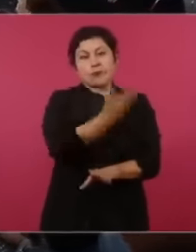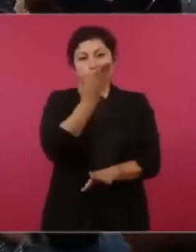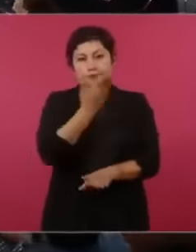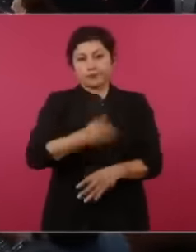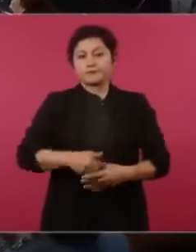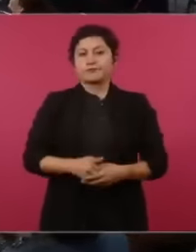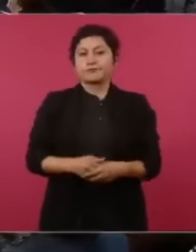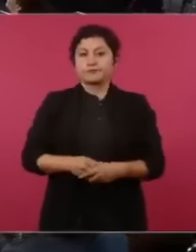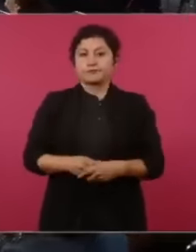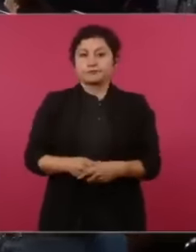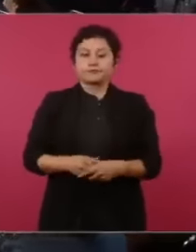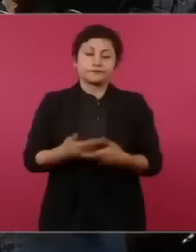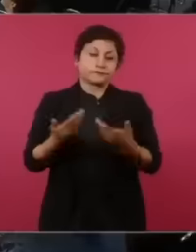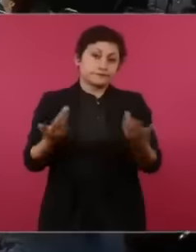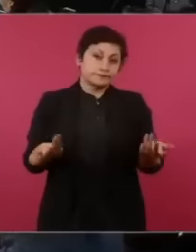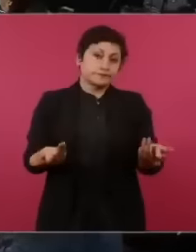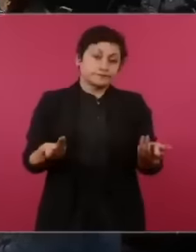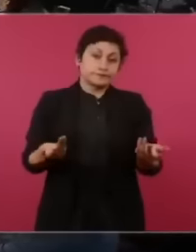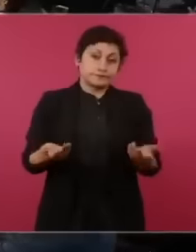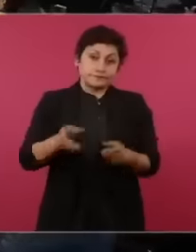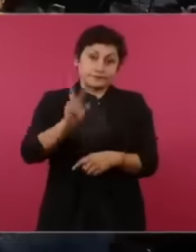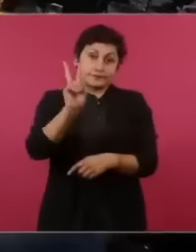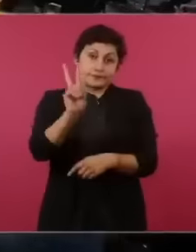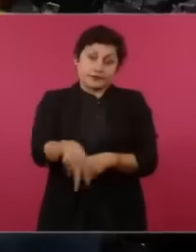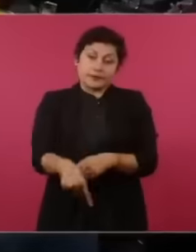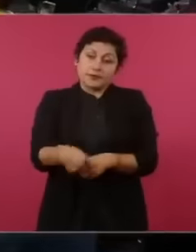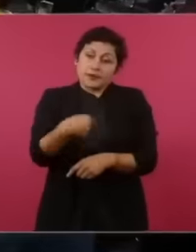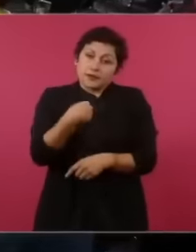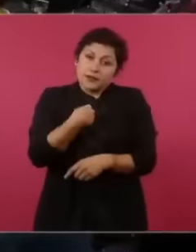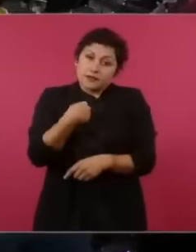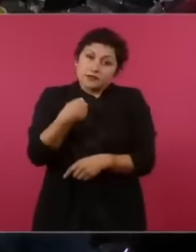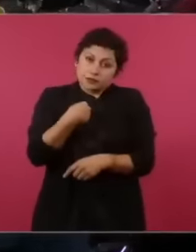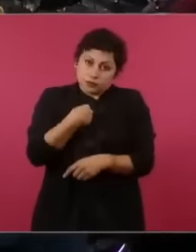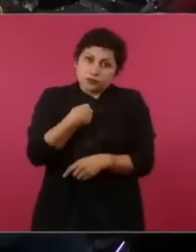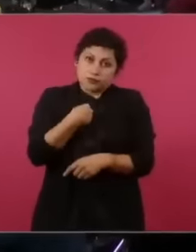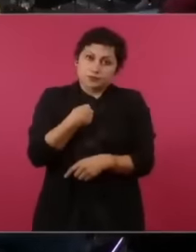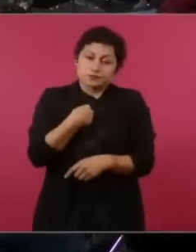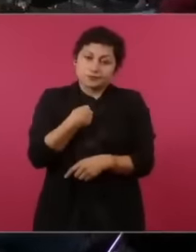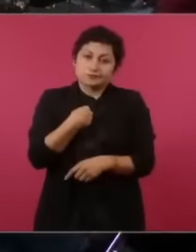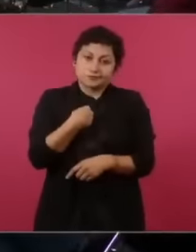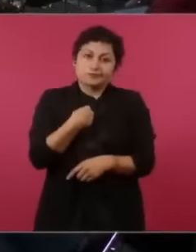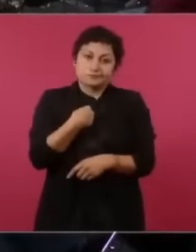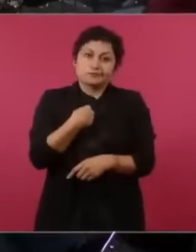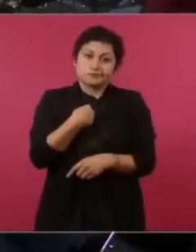and I thank all these characters, almost